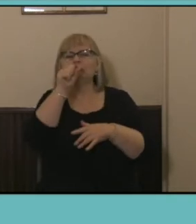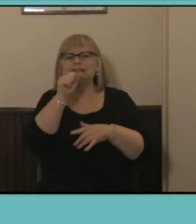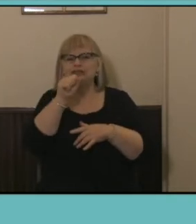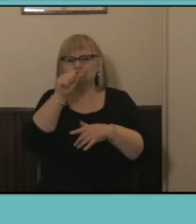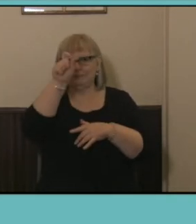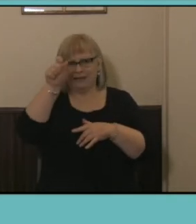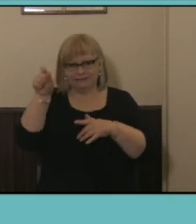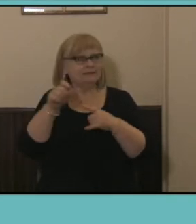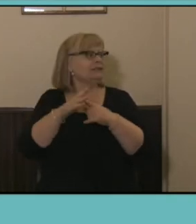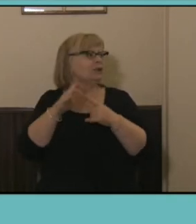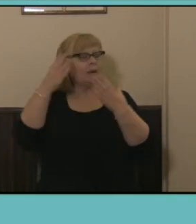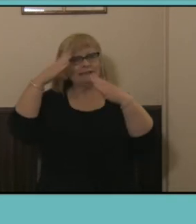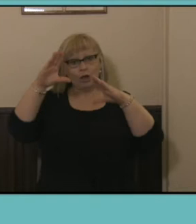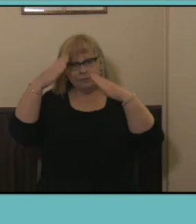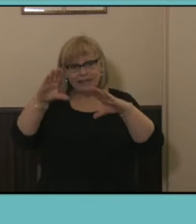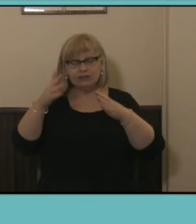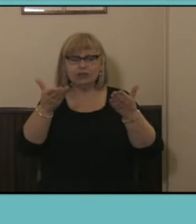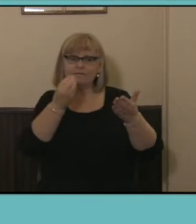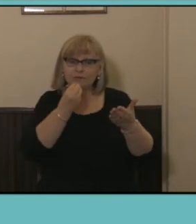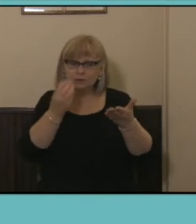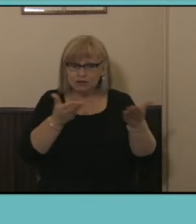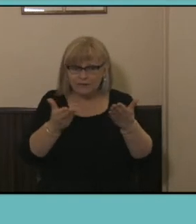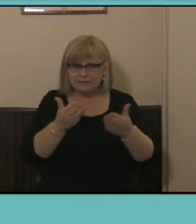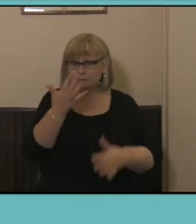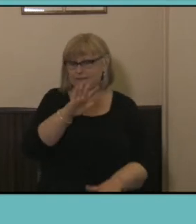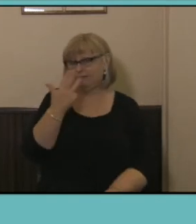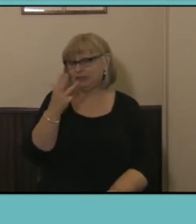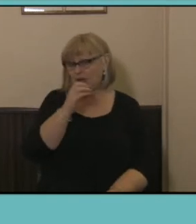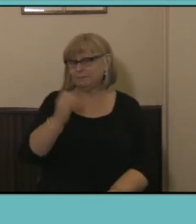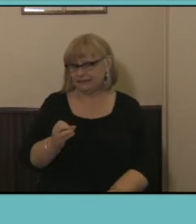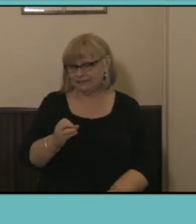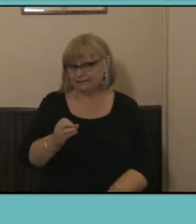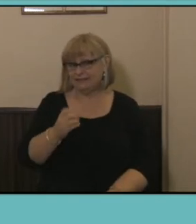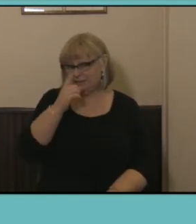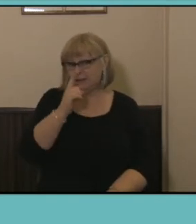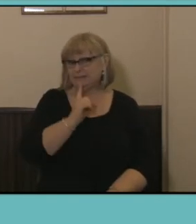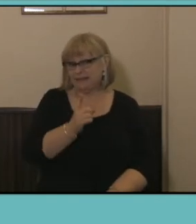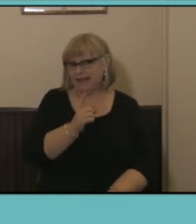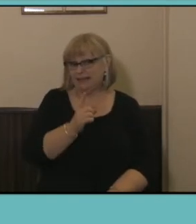Accommodation and Food Services 59 percent, of people reported working